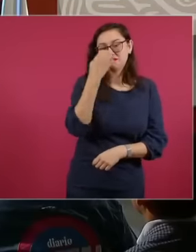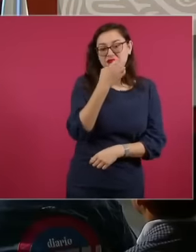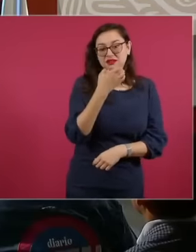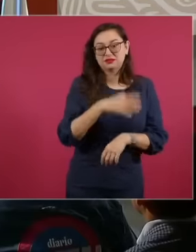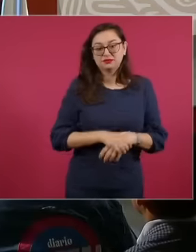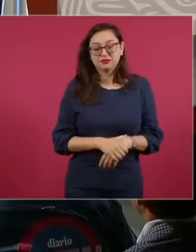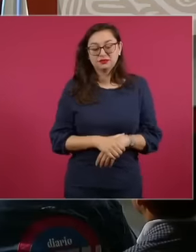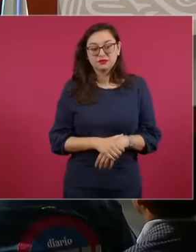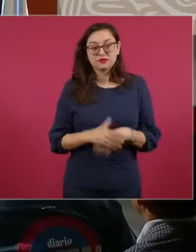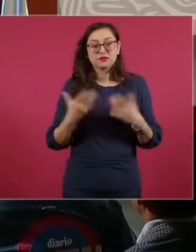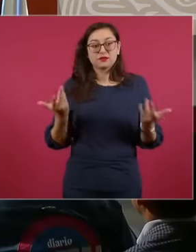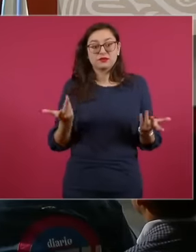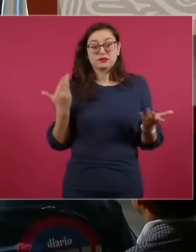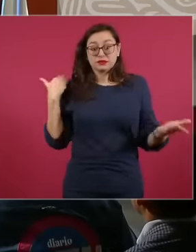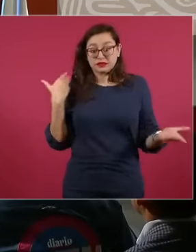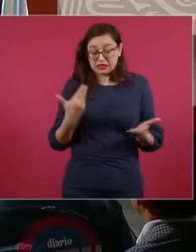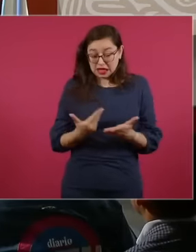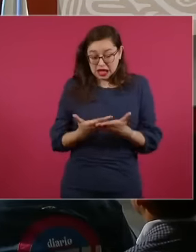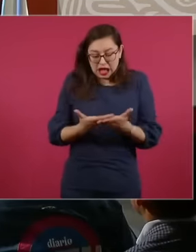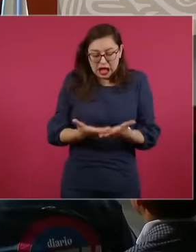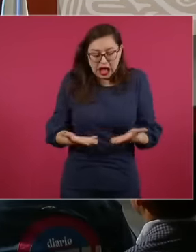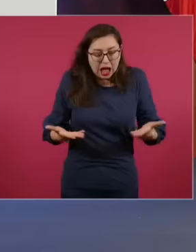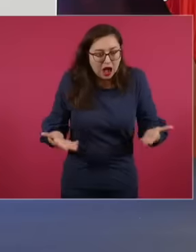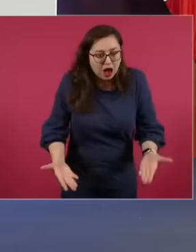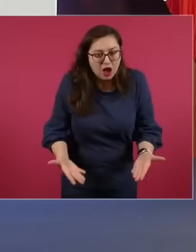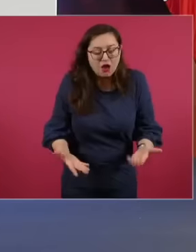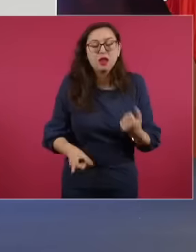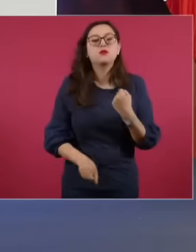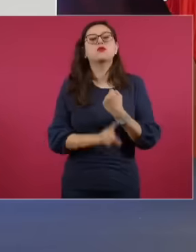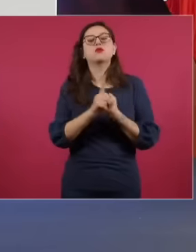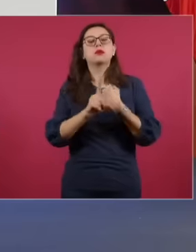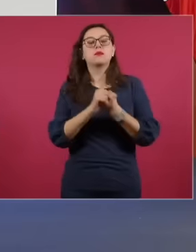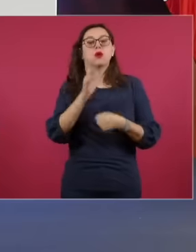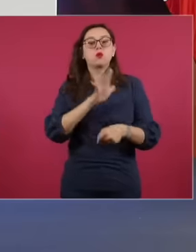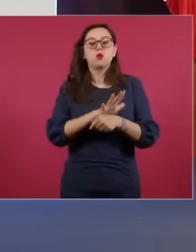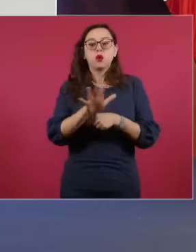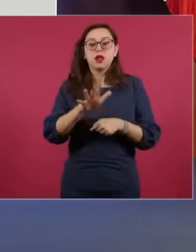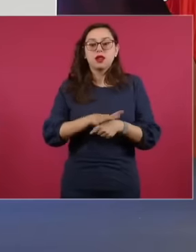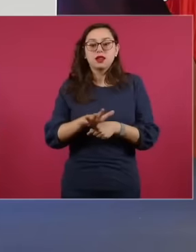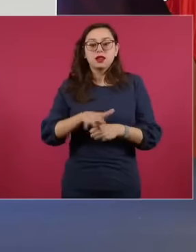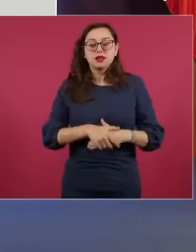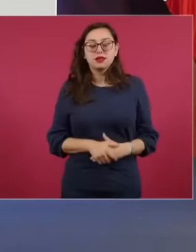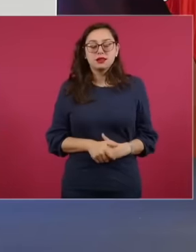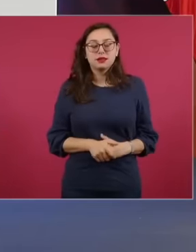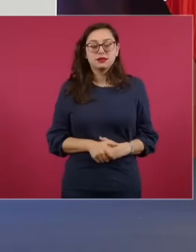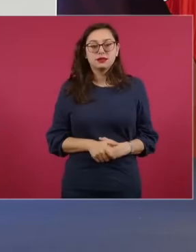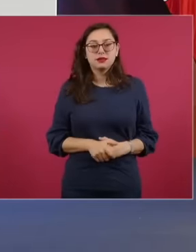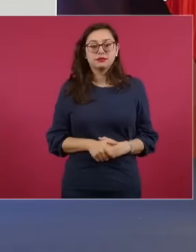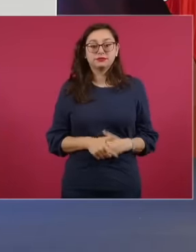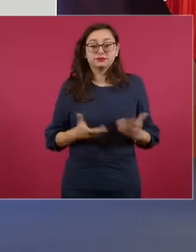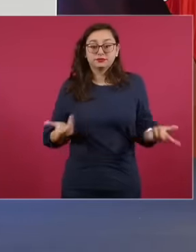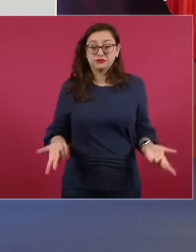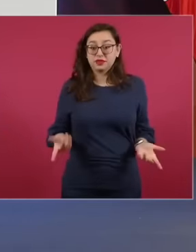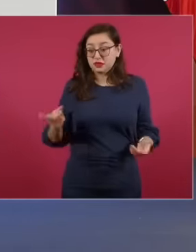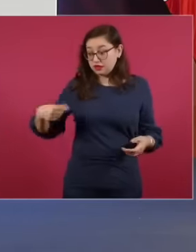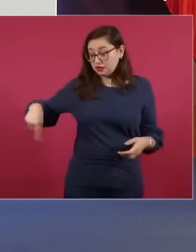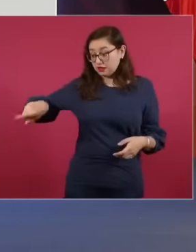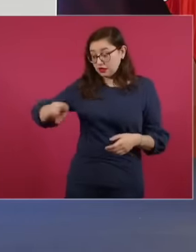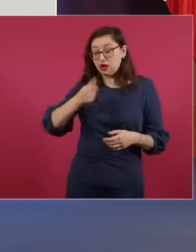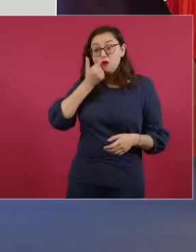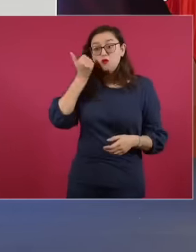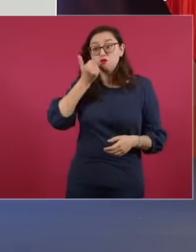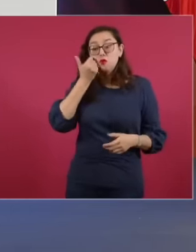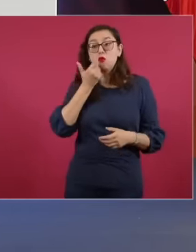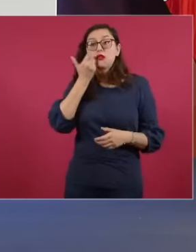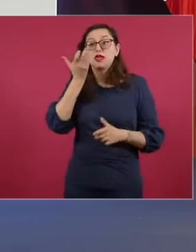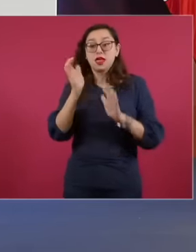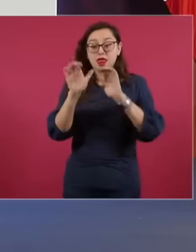of privatizing education, we do not have doctors or doctors in Mexico. the specialists